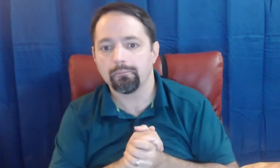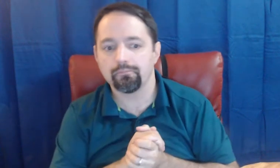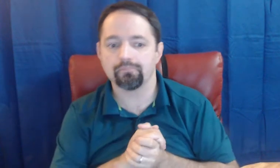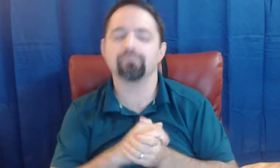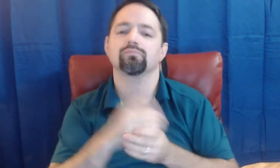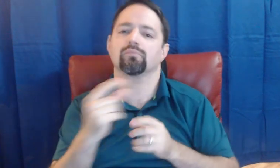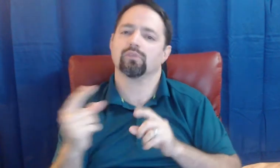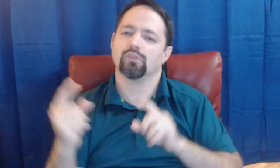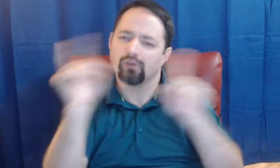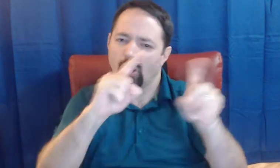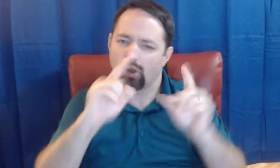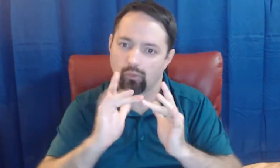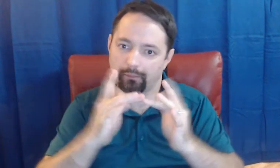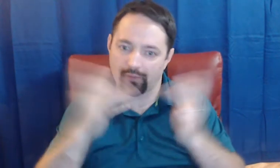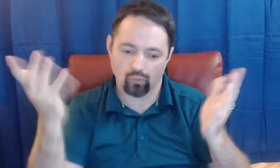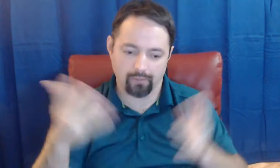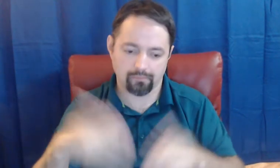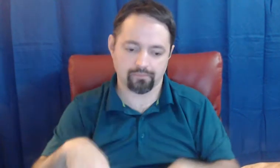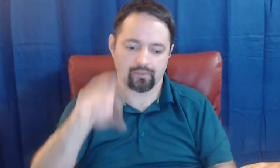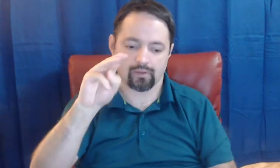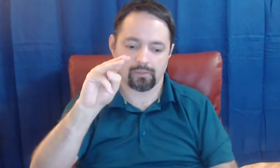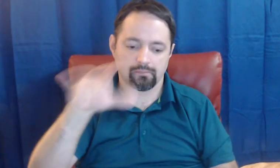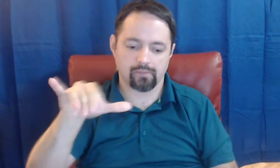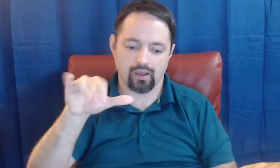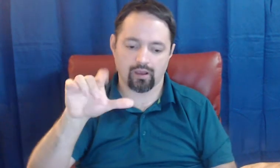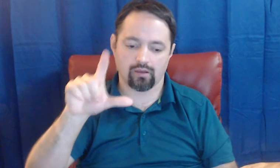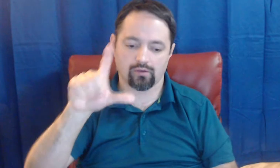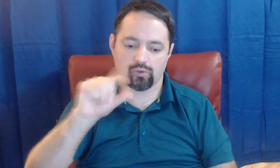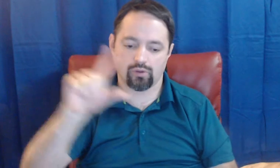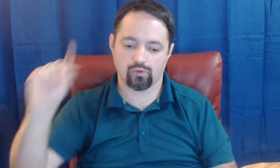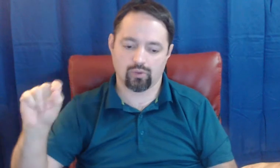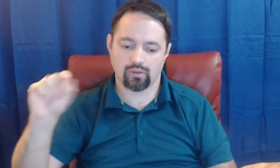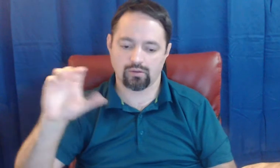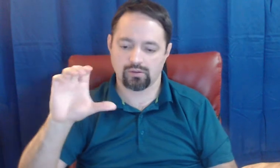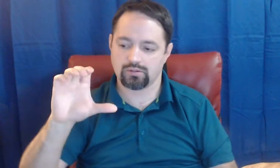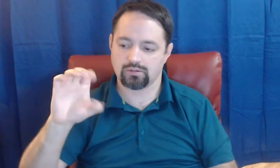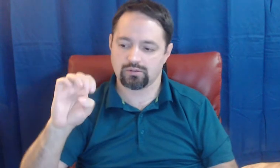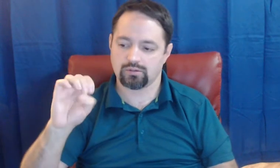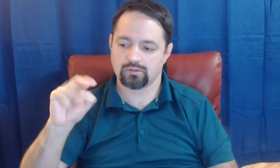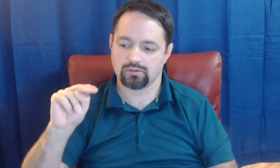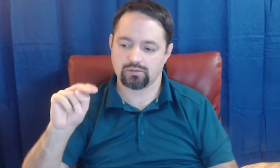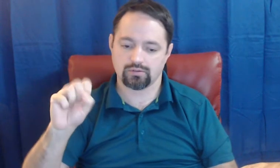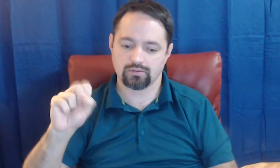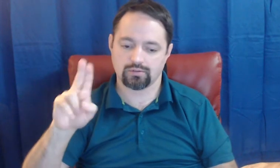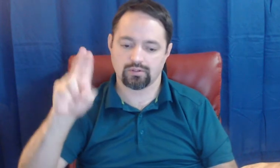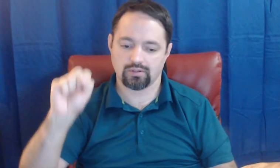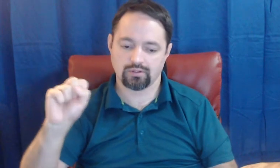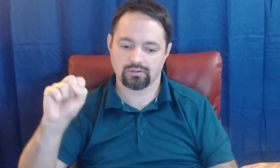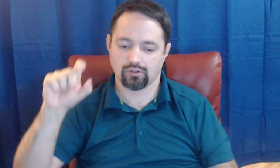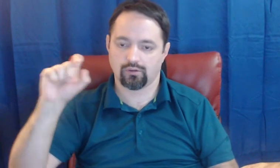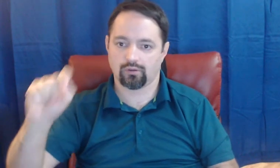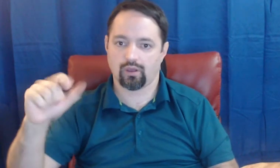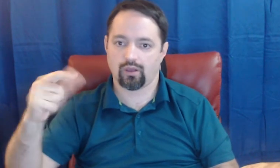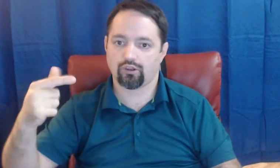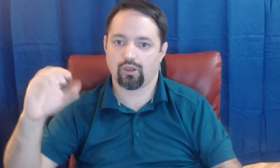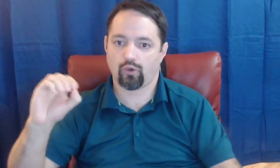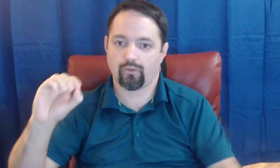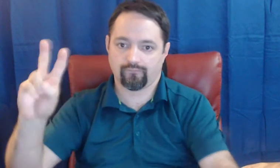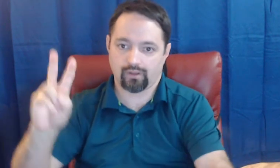go to the website, my2020census.gov